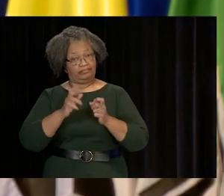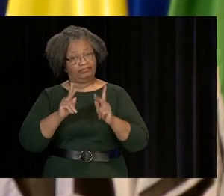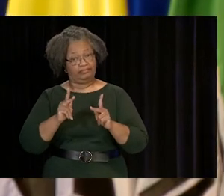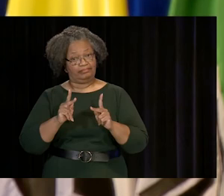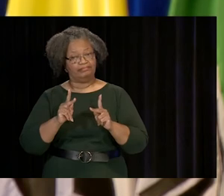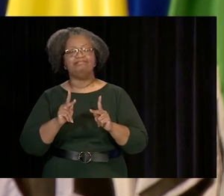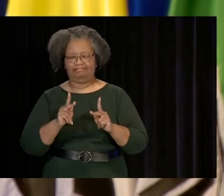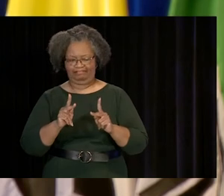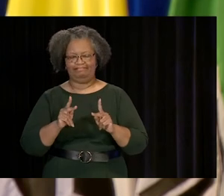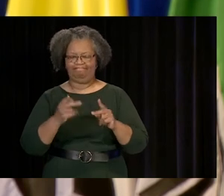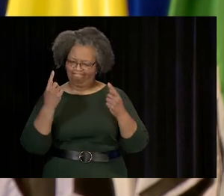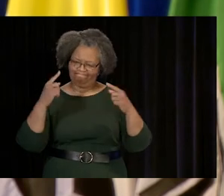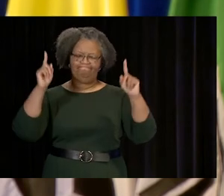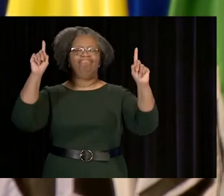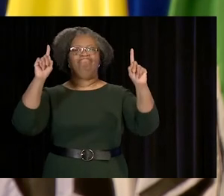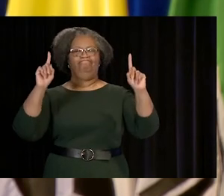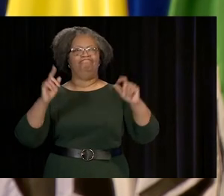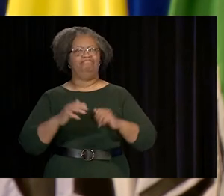HAVING JUGGLED THE UNTHINKABLE.